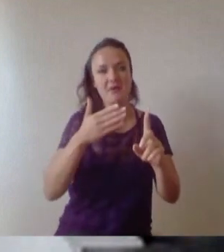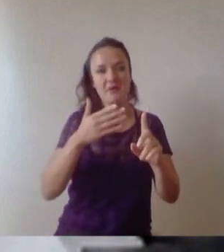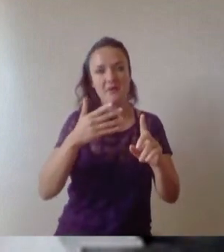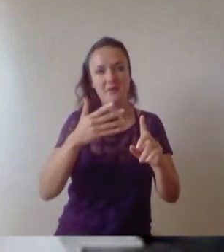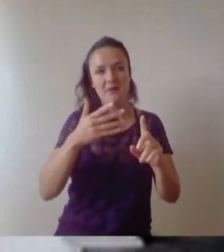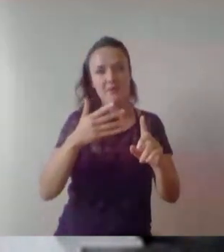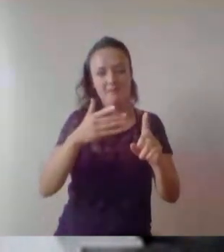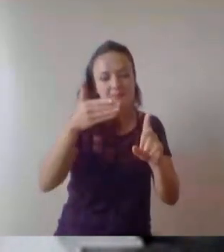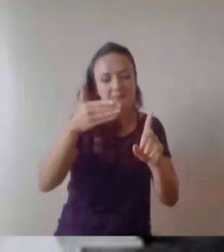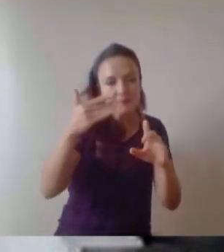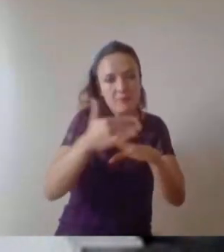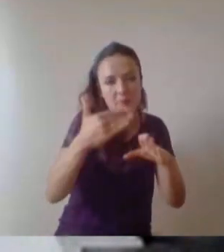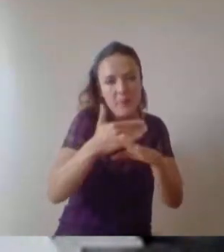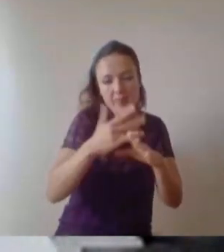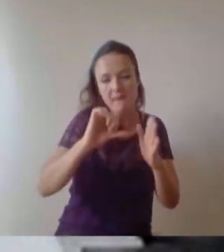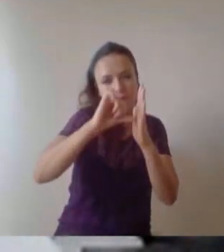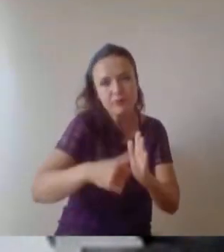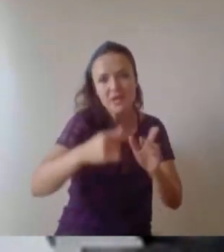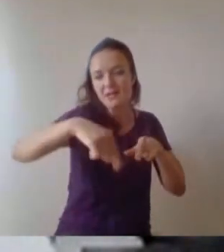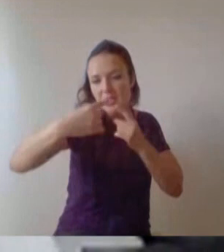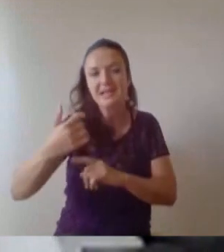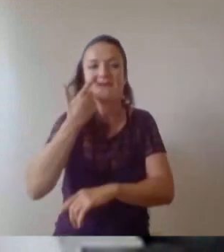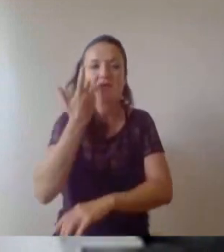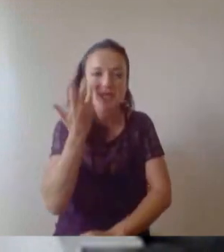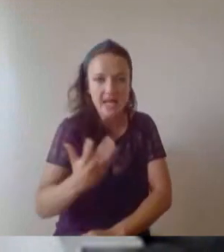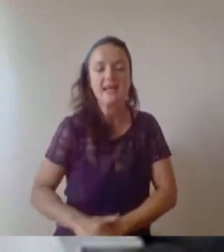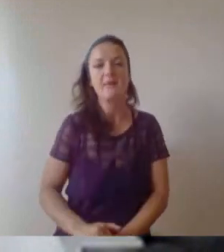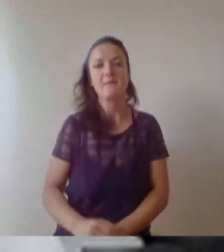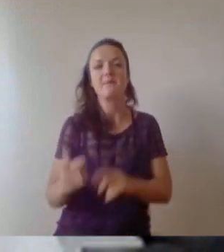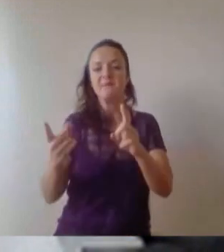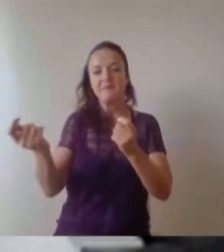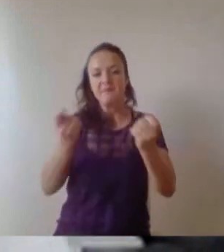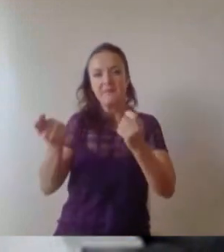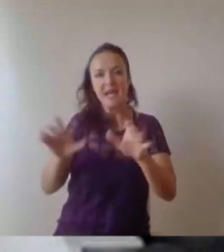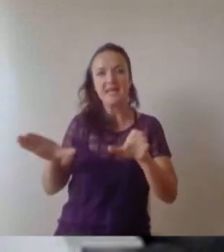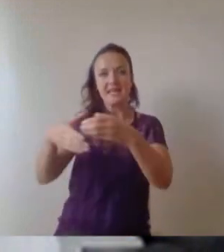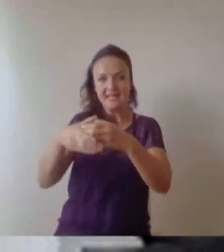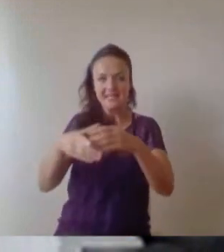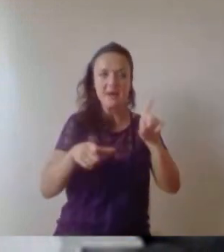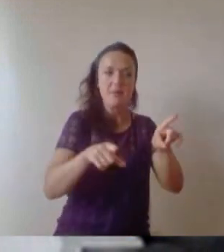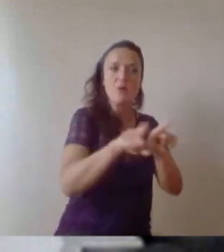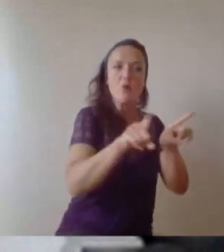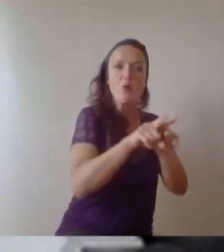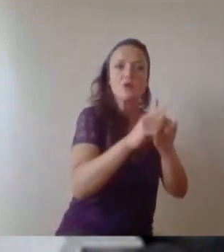really love, which is managing and growing the engineering team and still getting stuck in on the computer vision side of things. So I